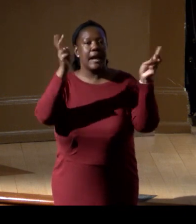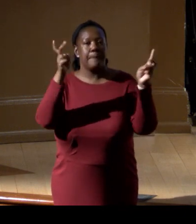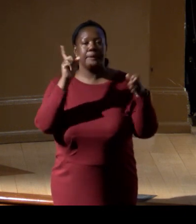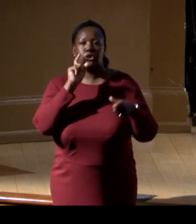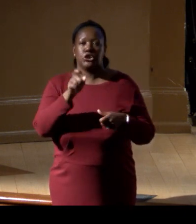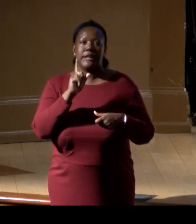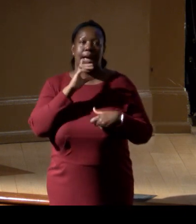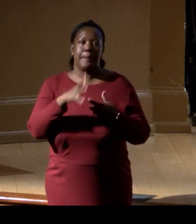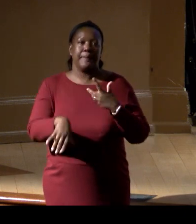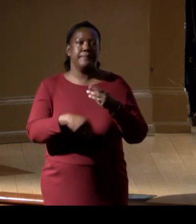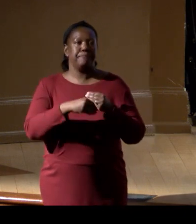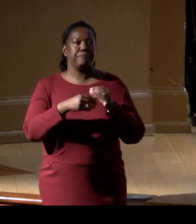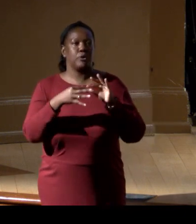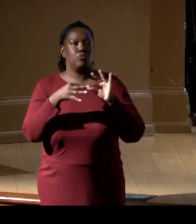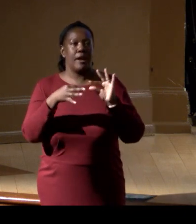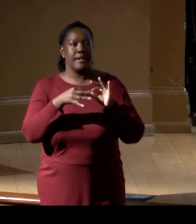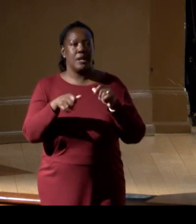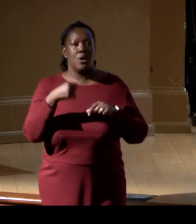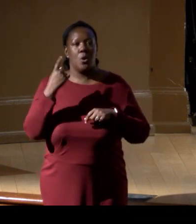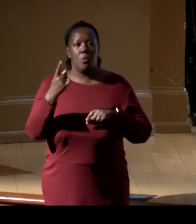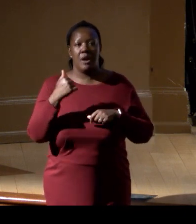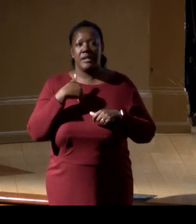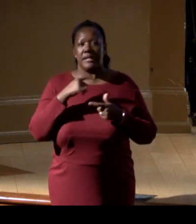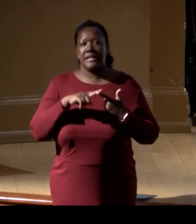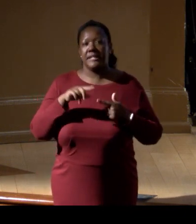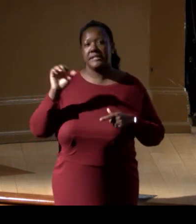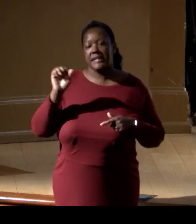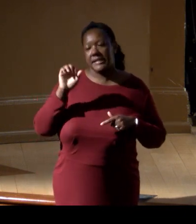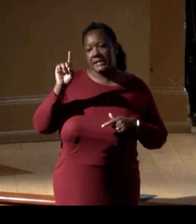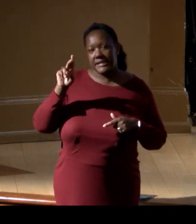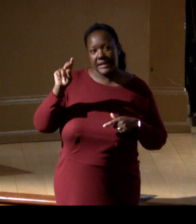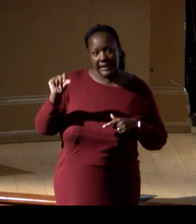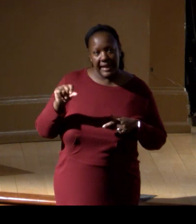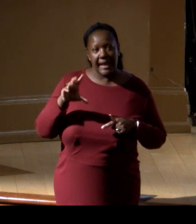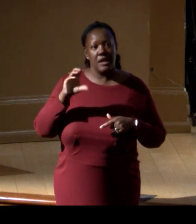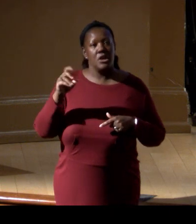And one of them was eDNA and the future of eDNA. So the word is getting out,